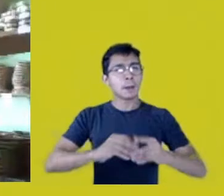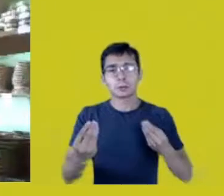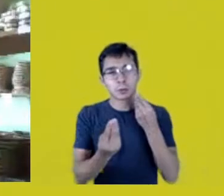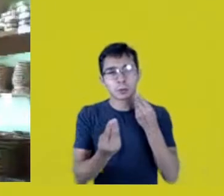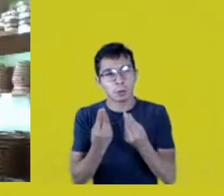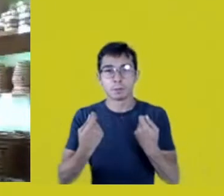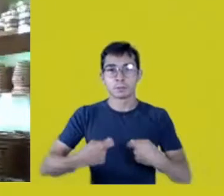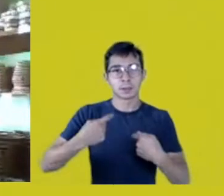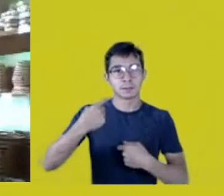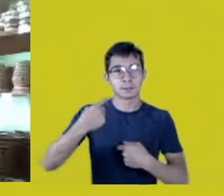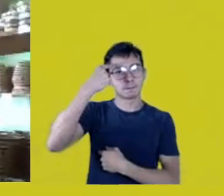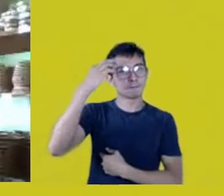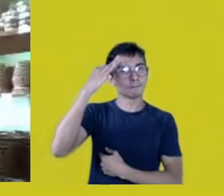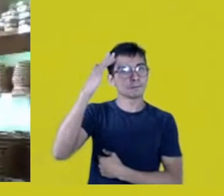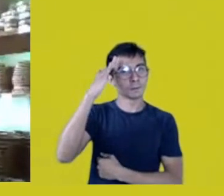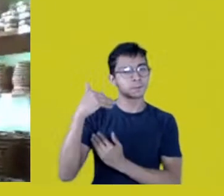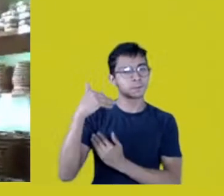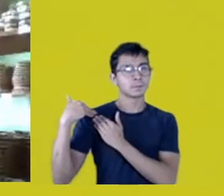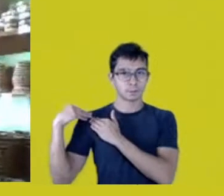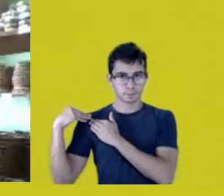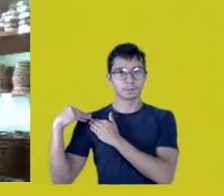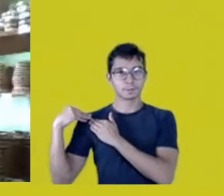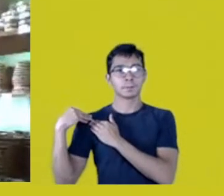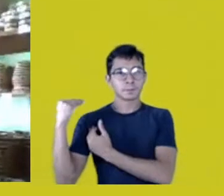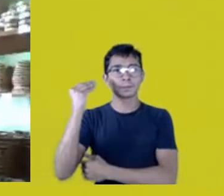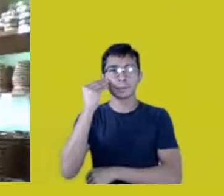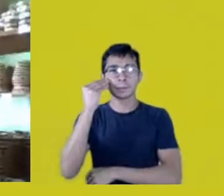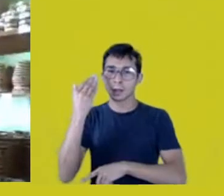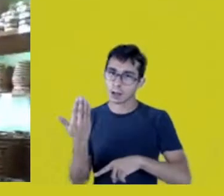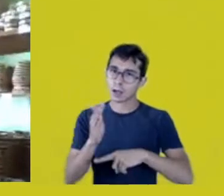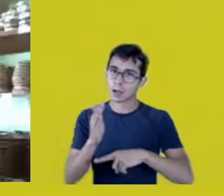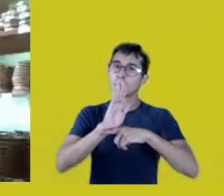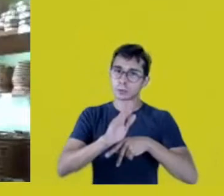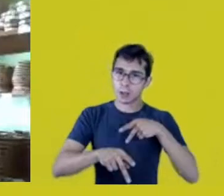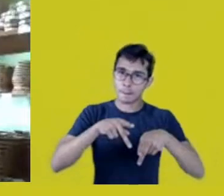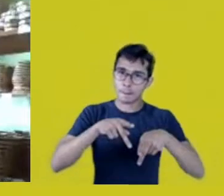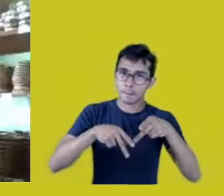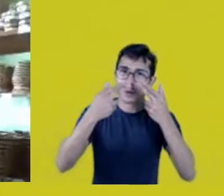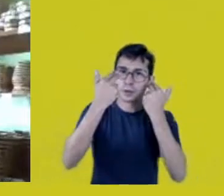What can I do to help, to contribute and become a partner?”